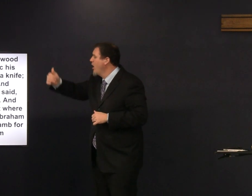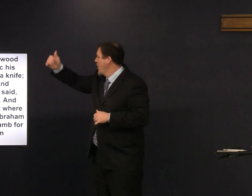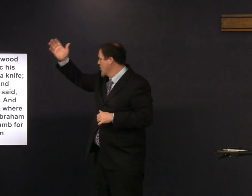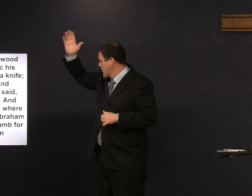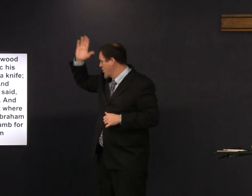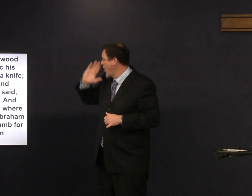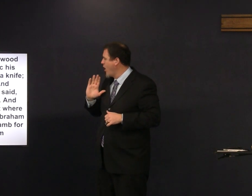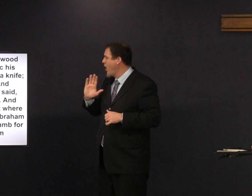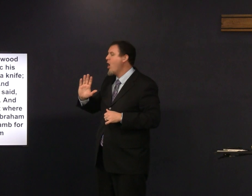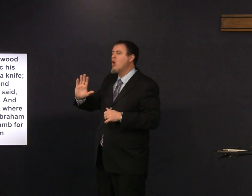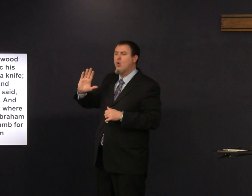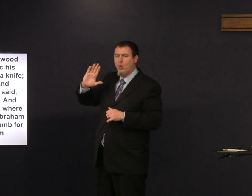so Abraham said God